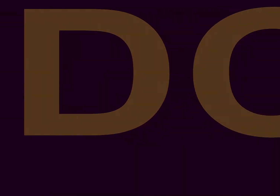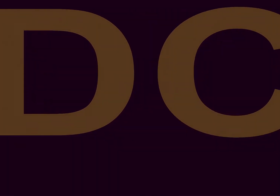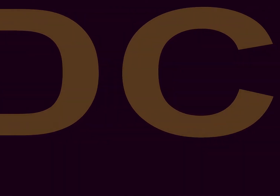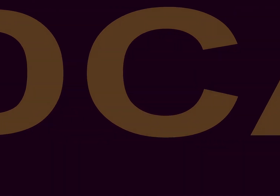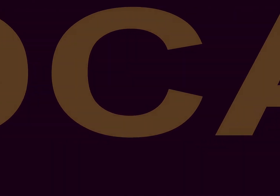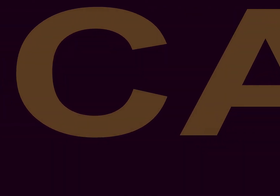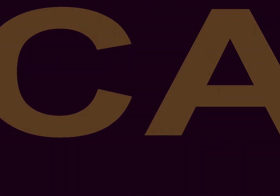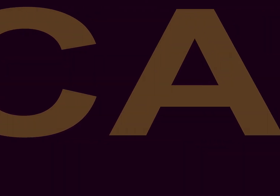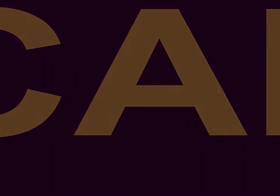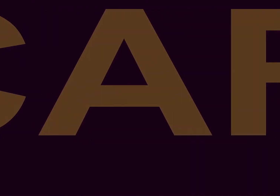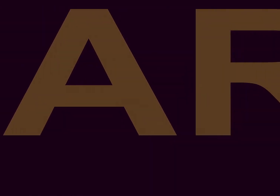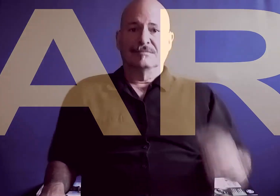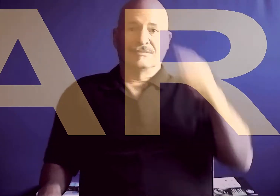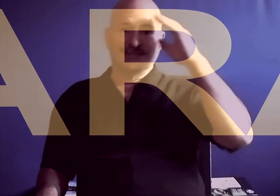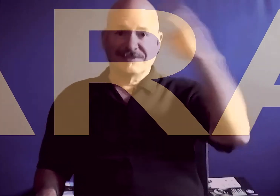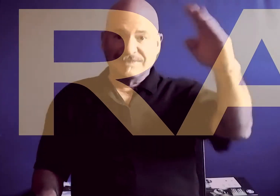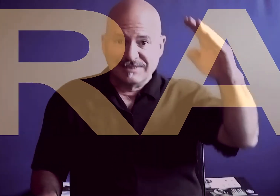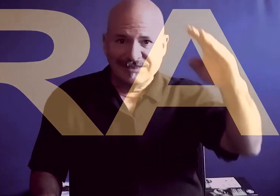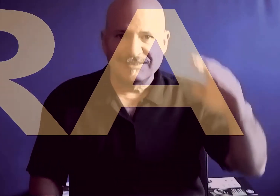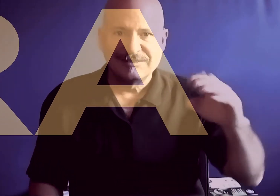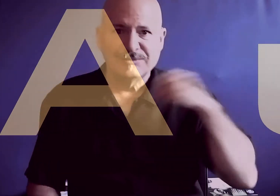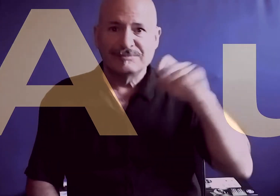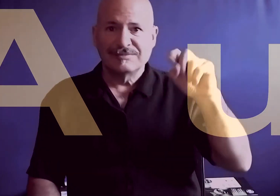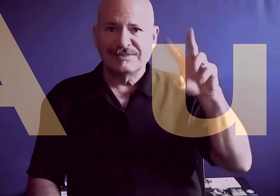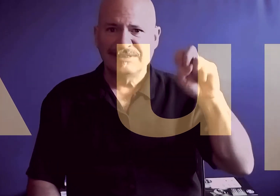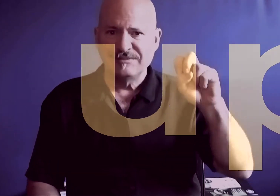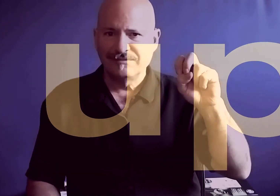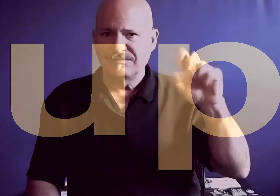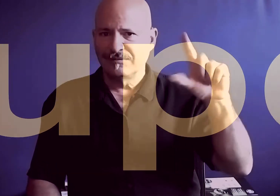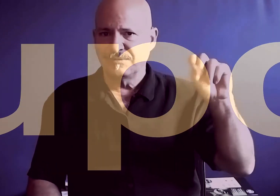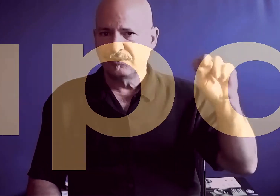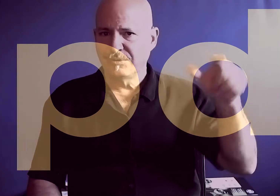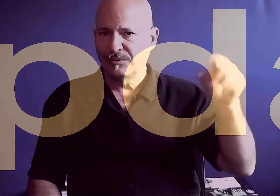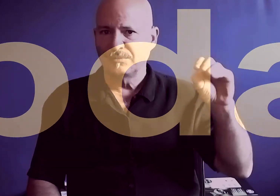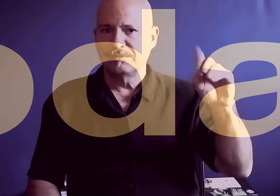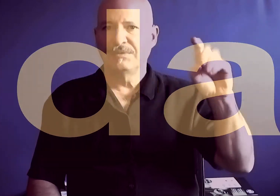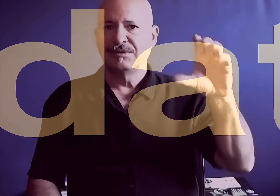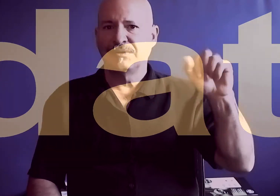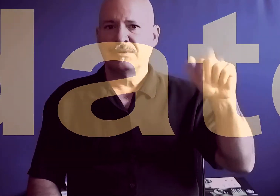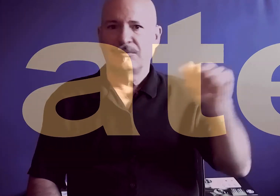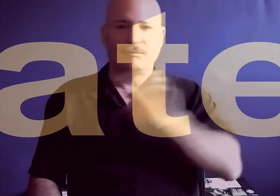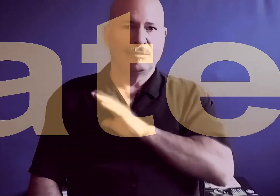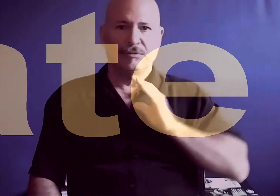Hi! I'm Steve Longo DCARA's Board president